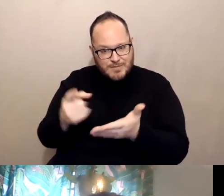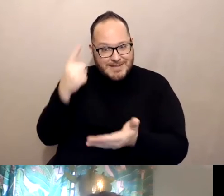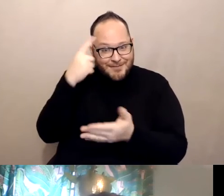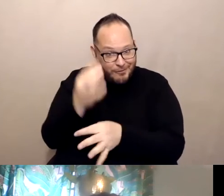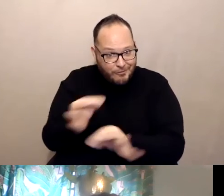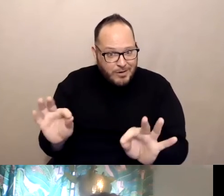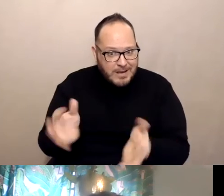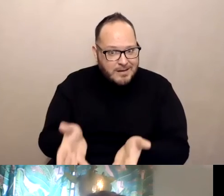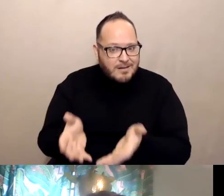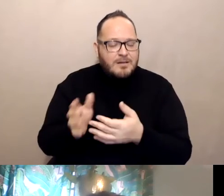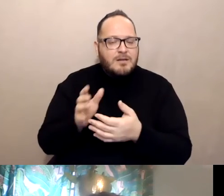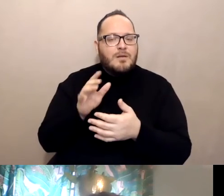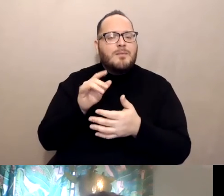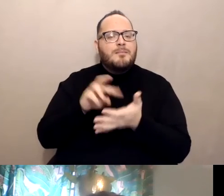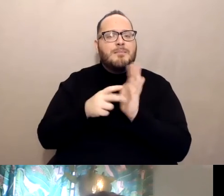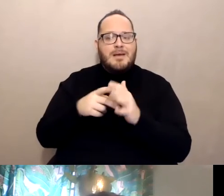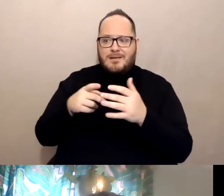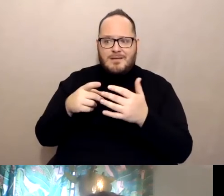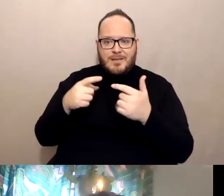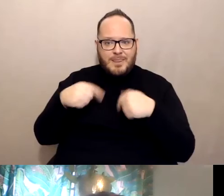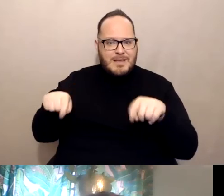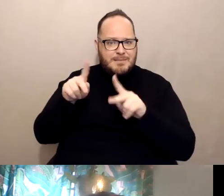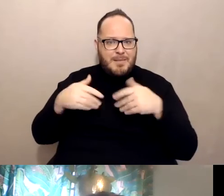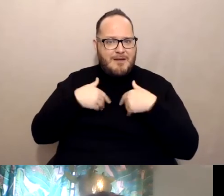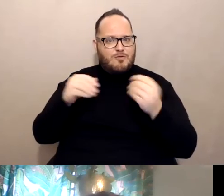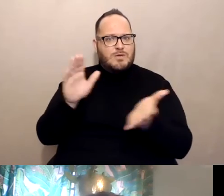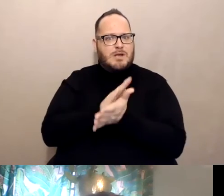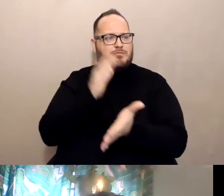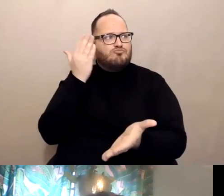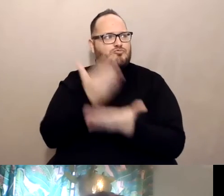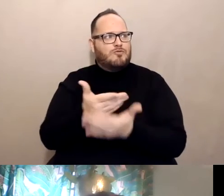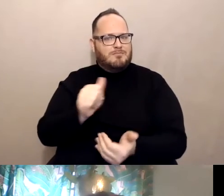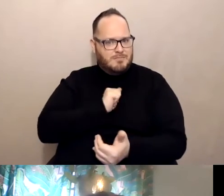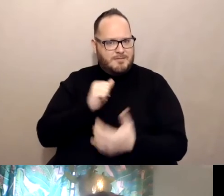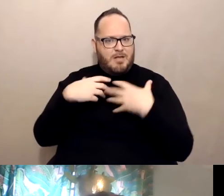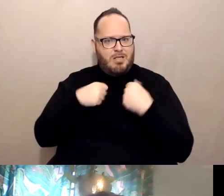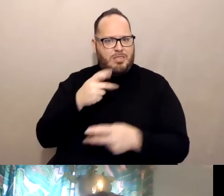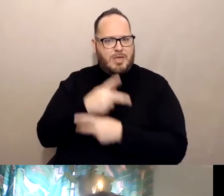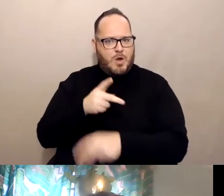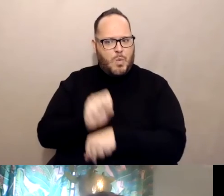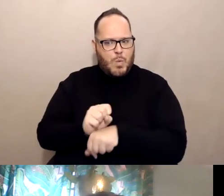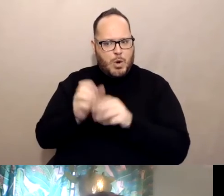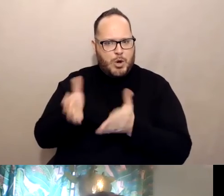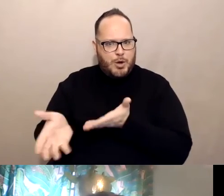So these are people that may not have documentation or proof that they are healthcare workers. How do those folks get vaccinated?